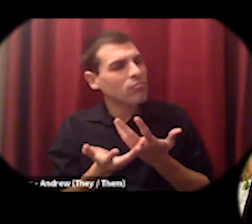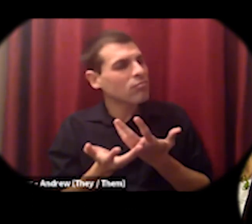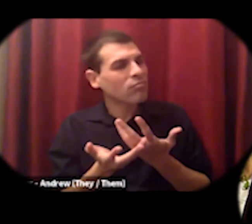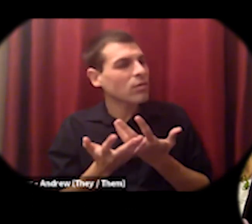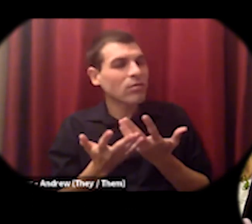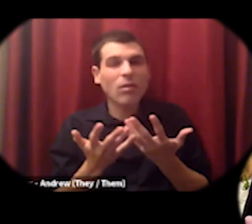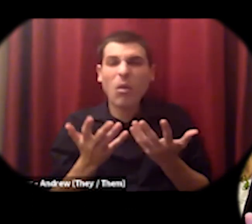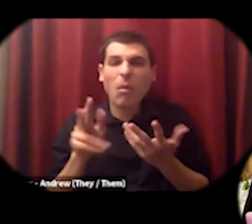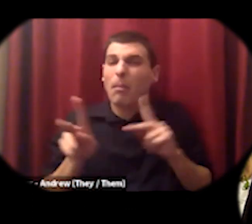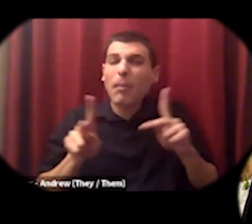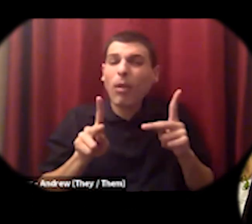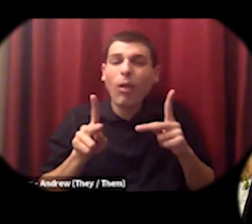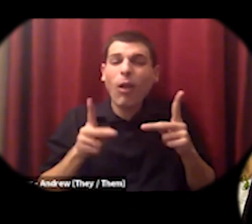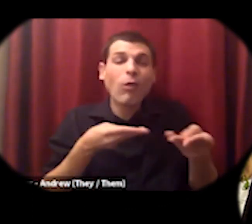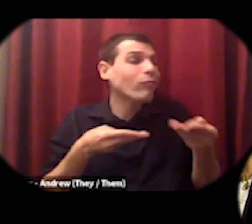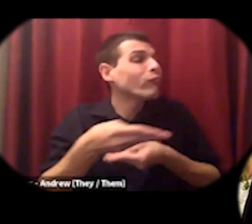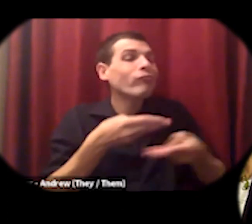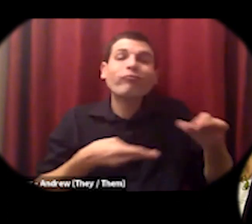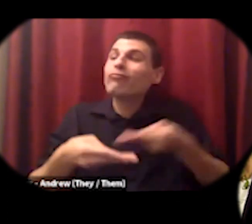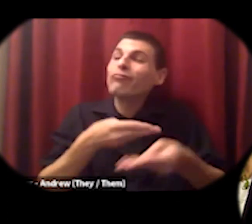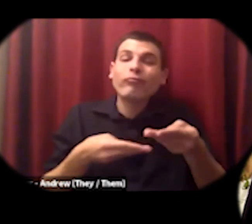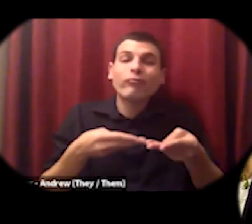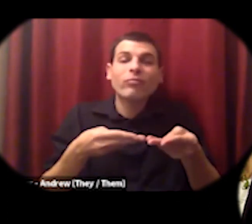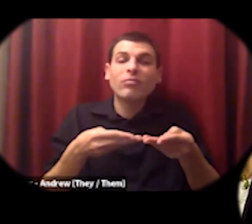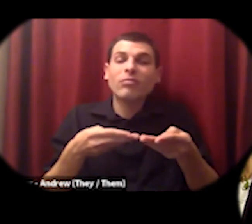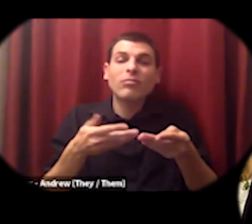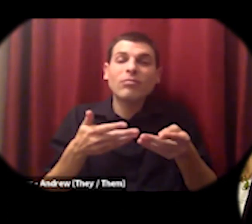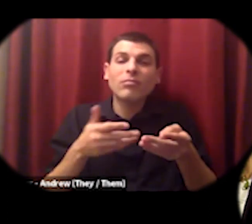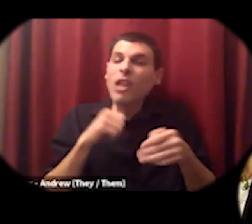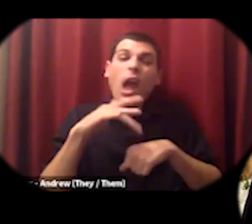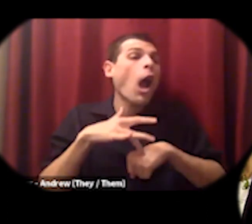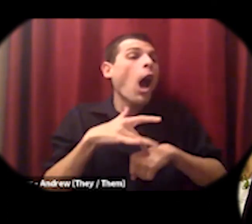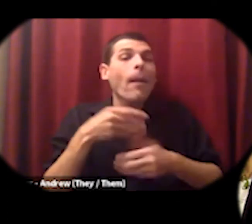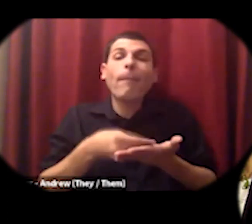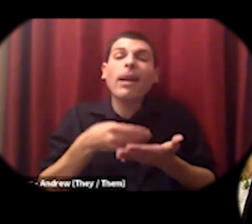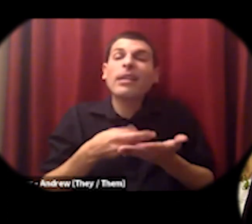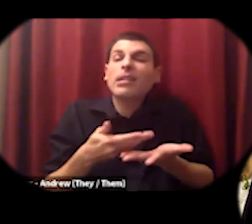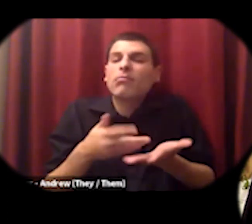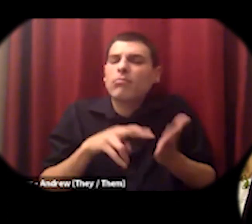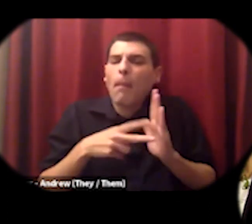there can be lower prices there can be better pay for workers and some profit